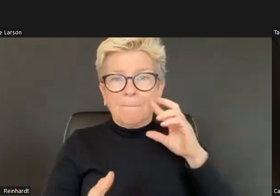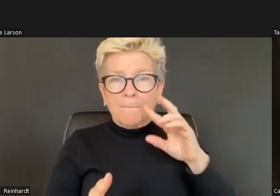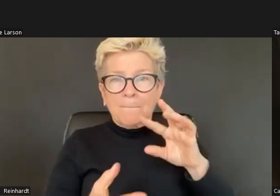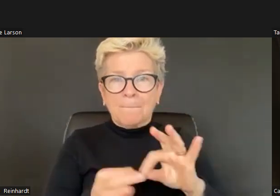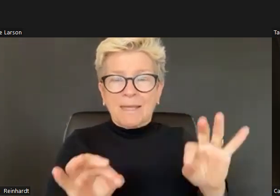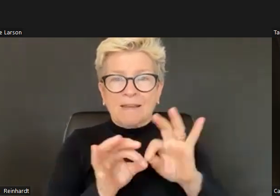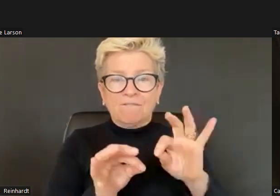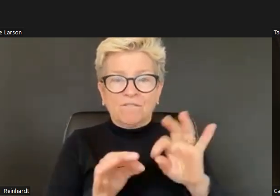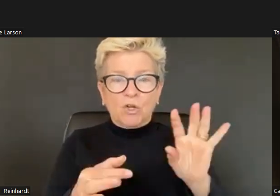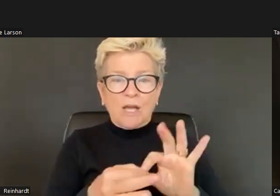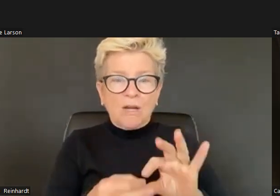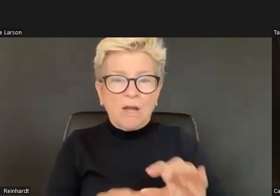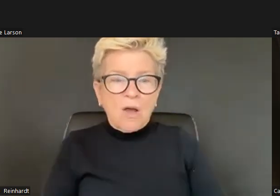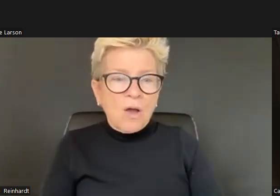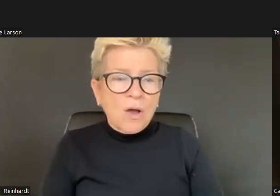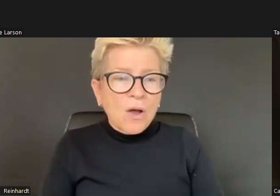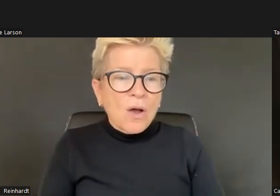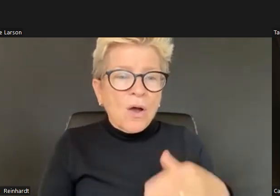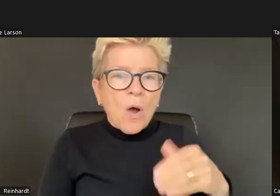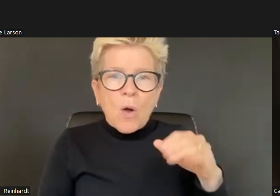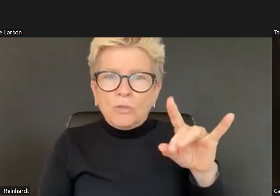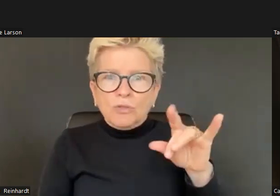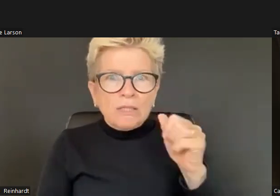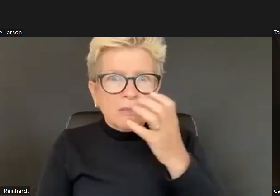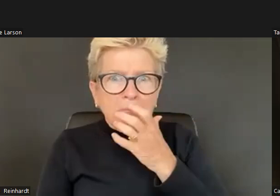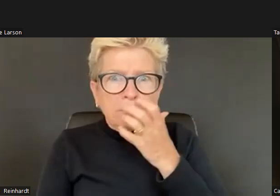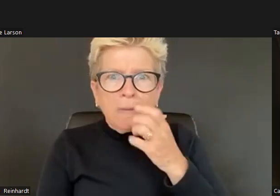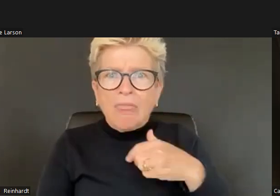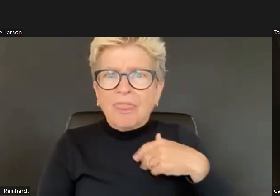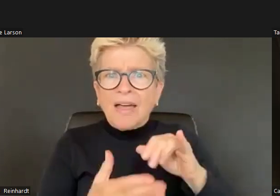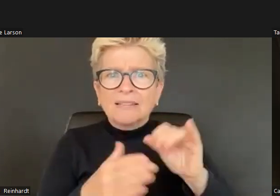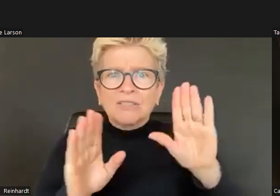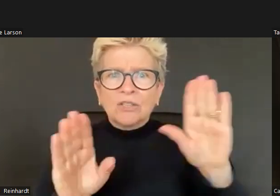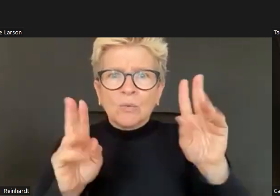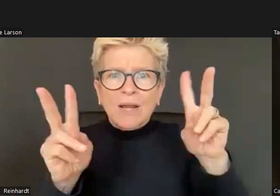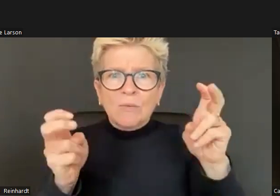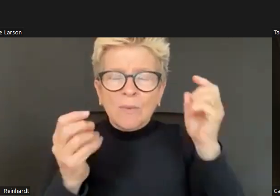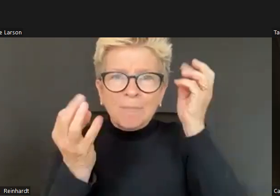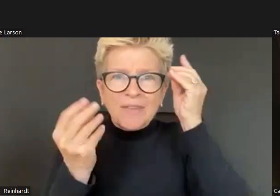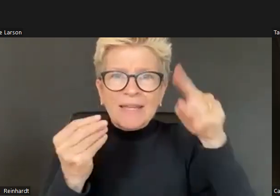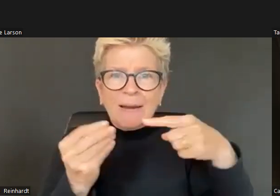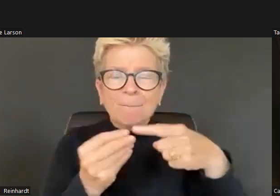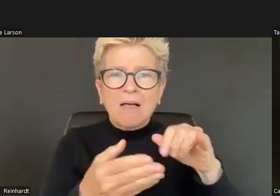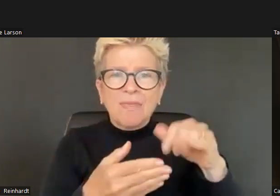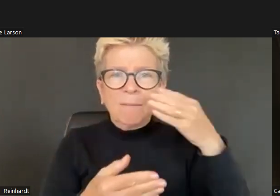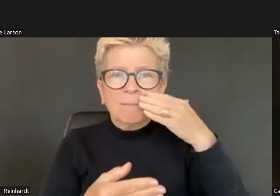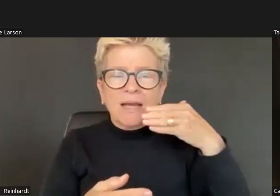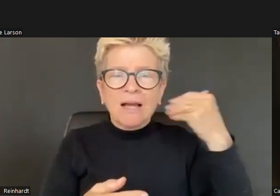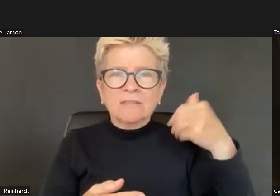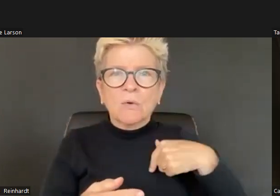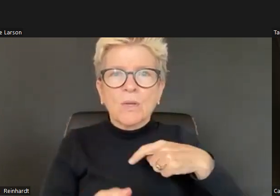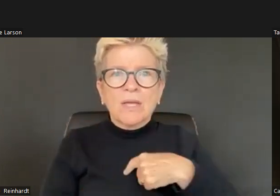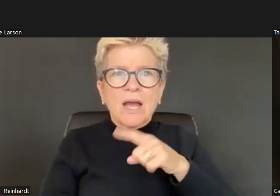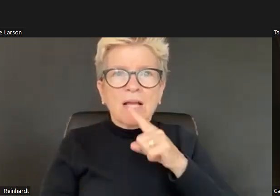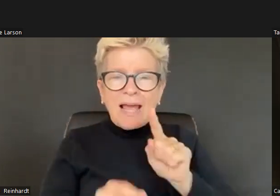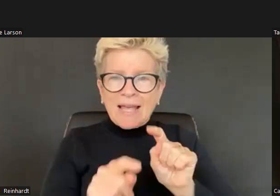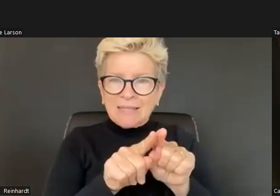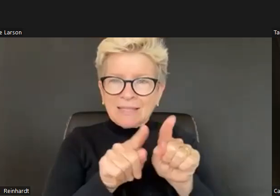Matthew, meaningful connection.